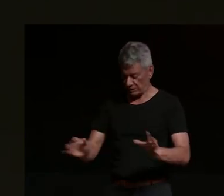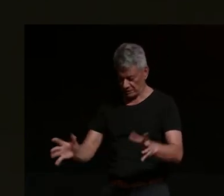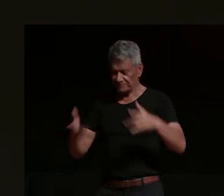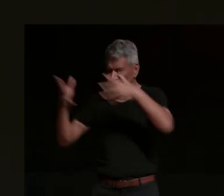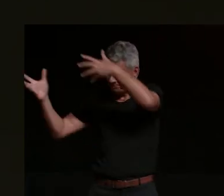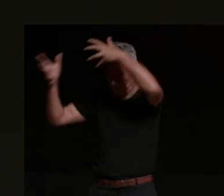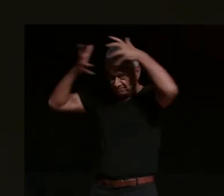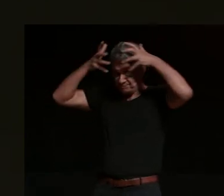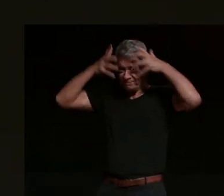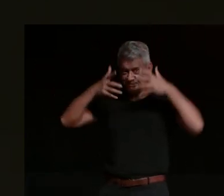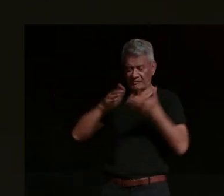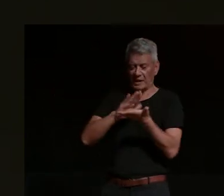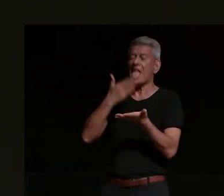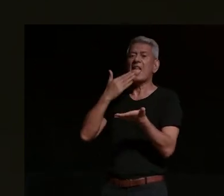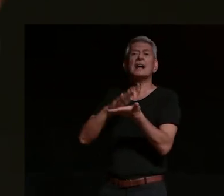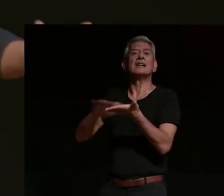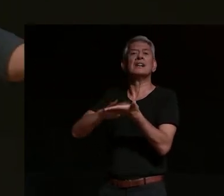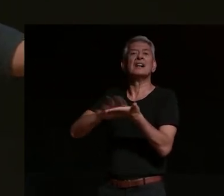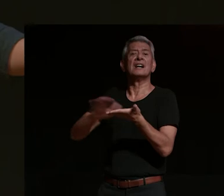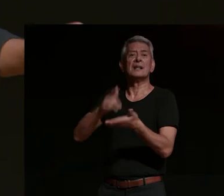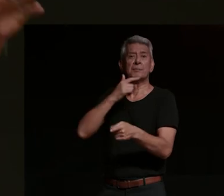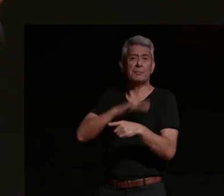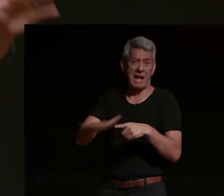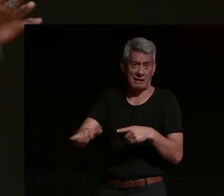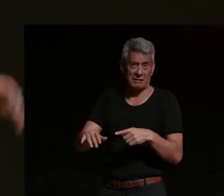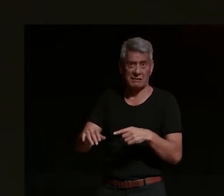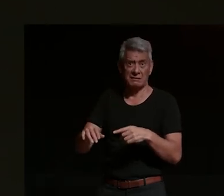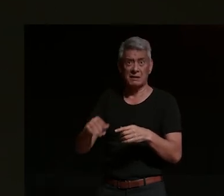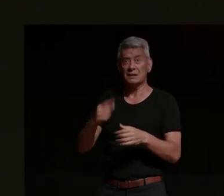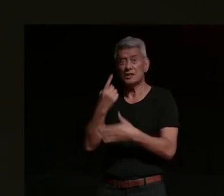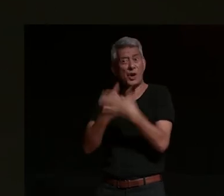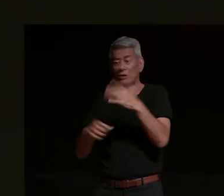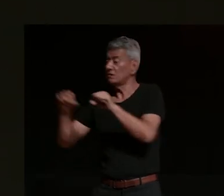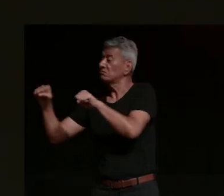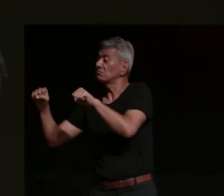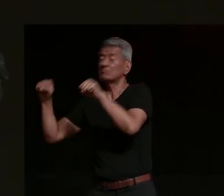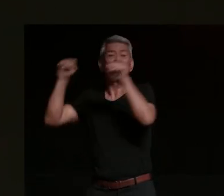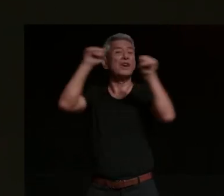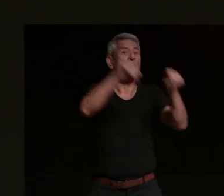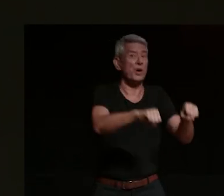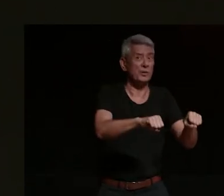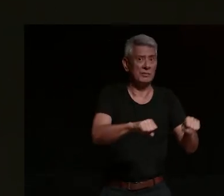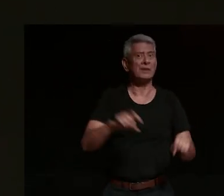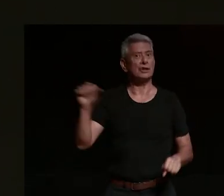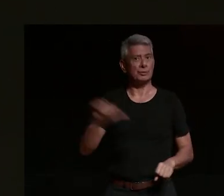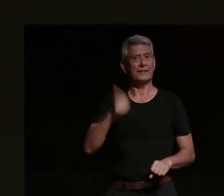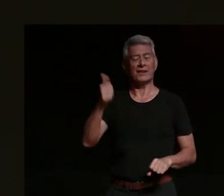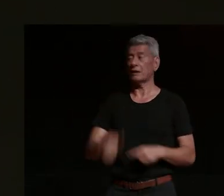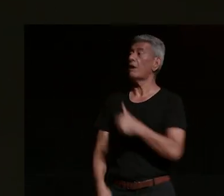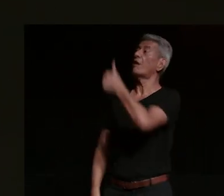we'll jam a glove on and honestly just even if you just ride home just get back on the box i mean all right i was impressionable yeah right take my finger up and